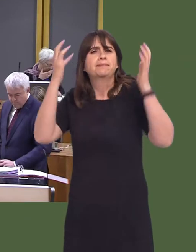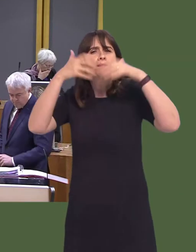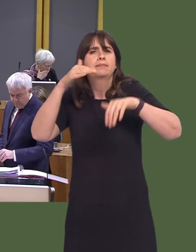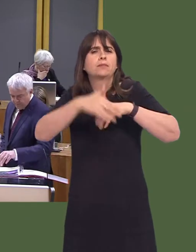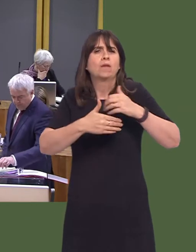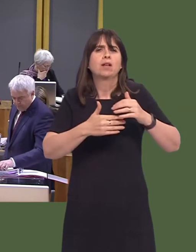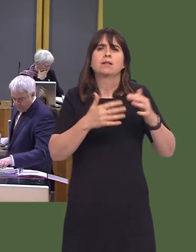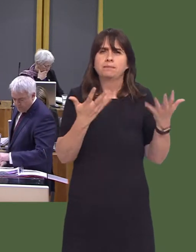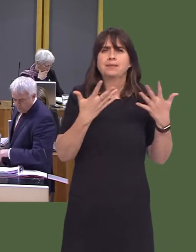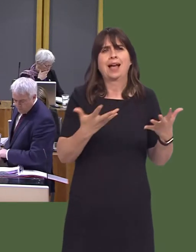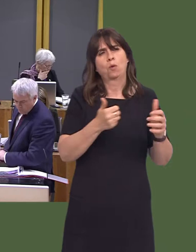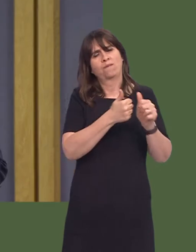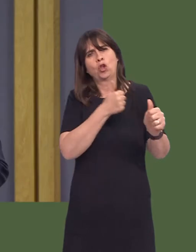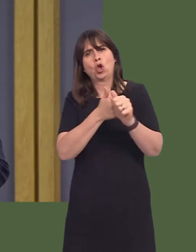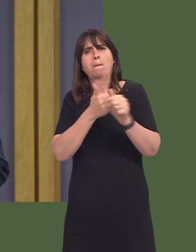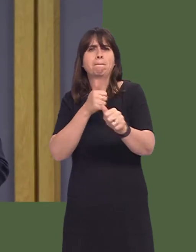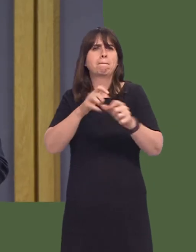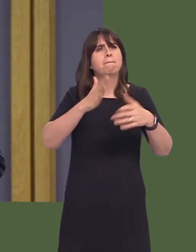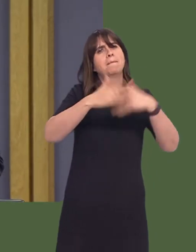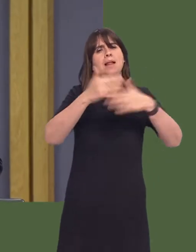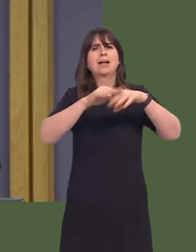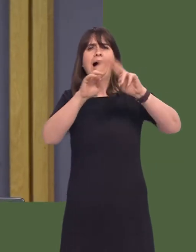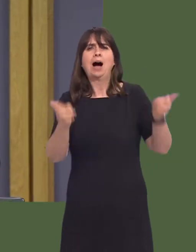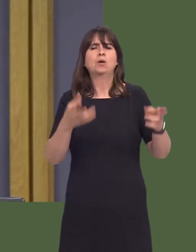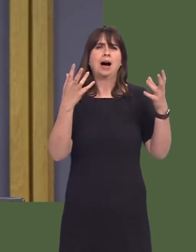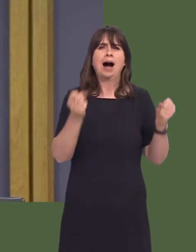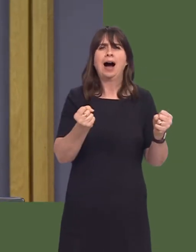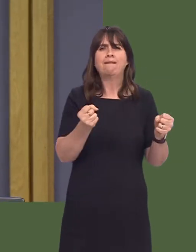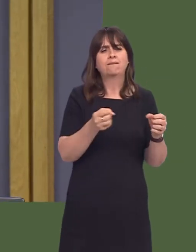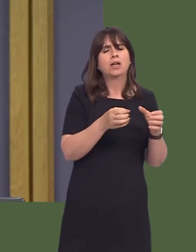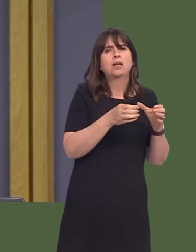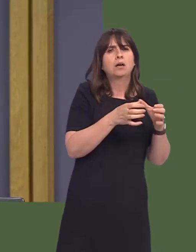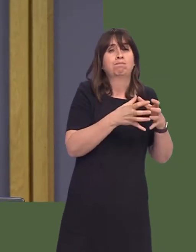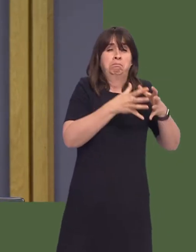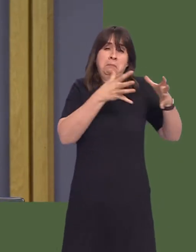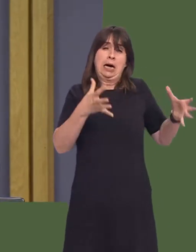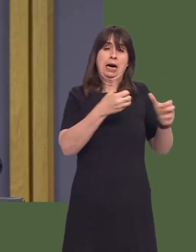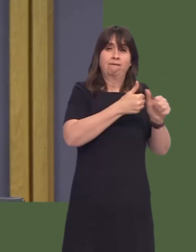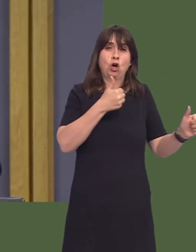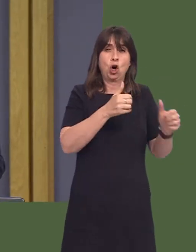building industry is dominated by a very small number of very large firms, which effectively